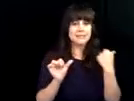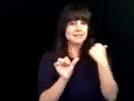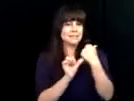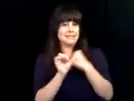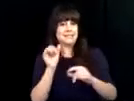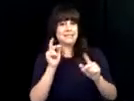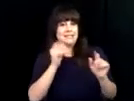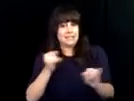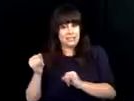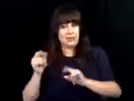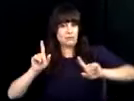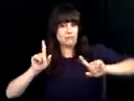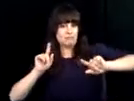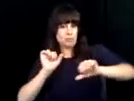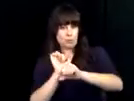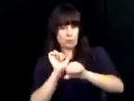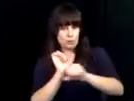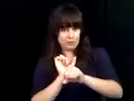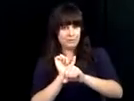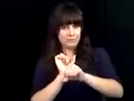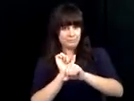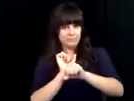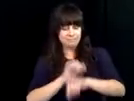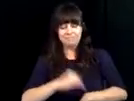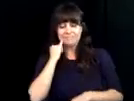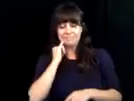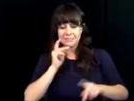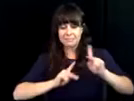vocational rehabilitation program. One of the greatest things that the